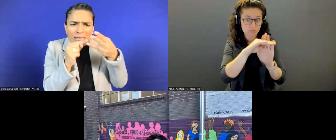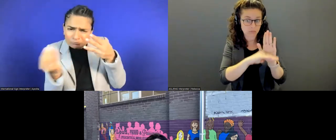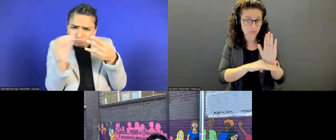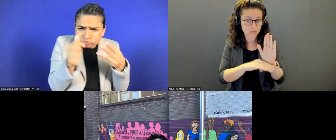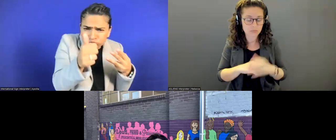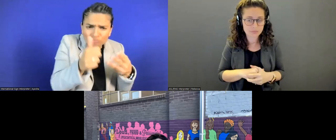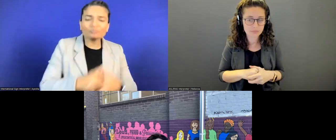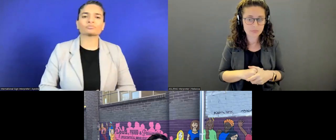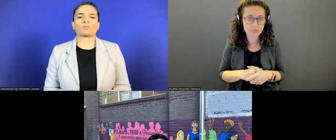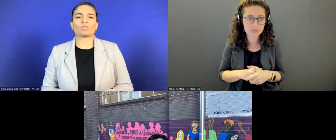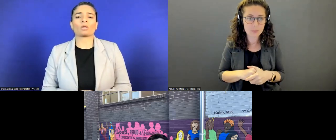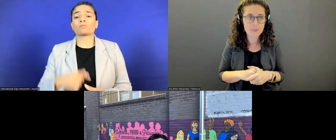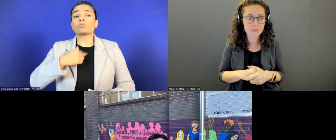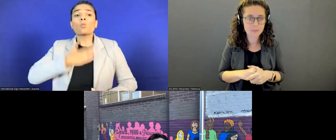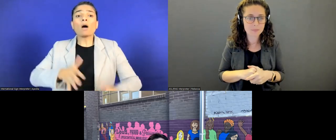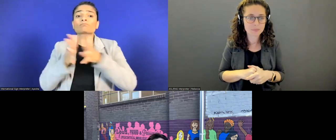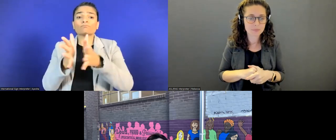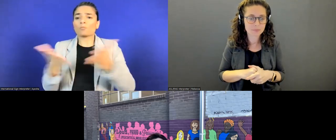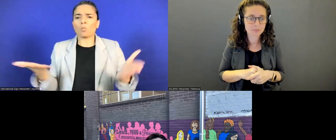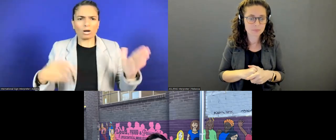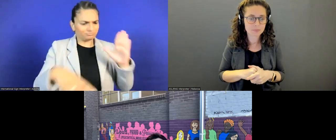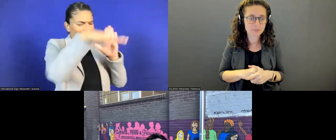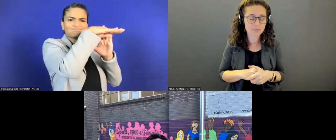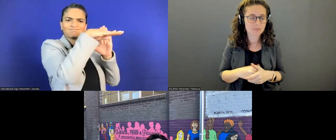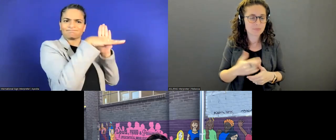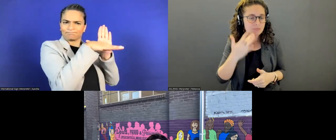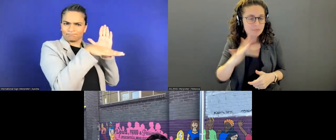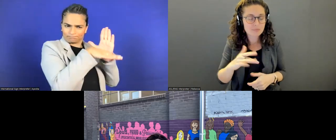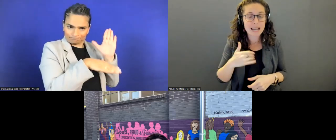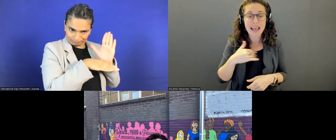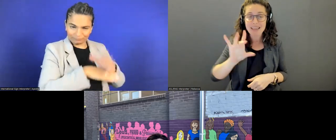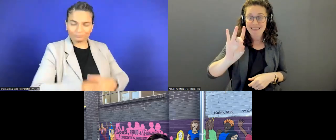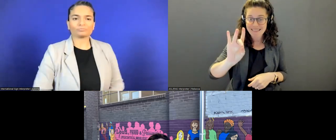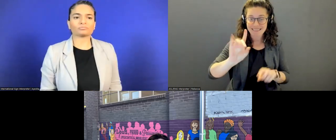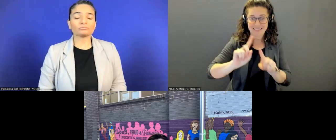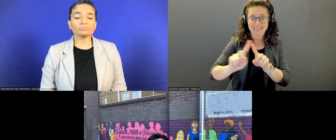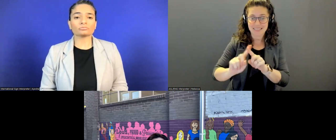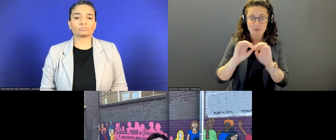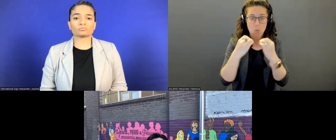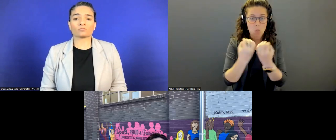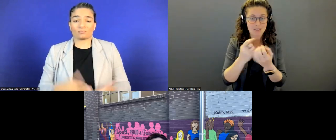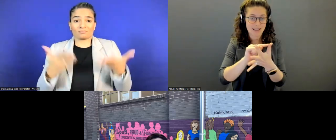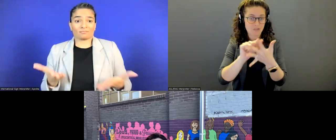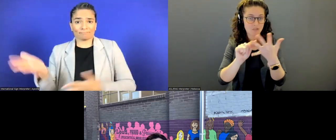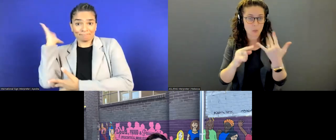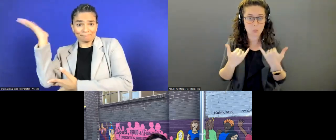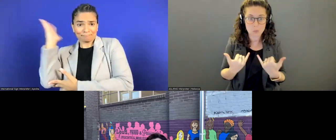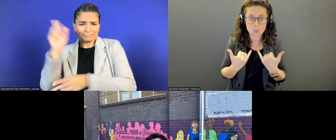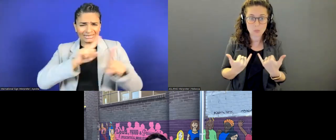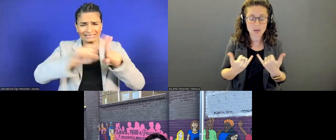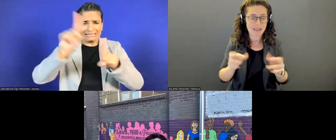We are so grateful to have presenters from eight different organizations sharing opportunities